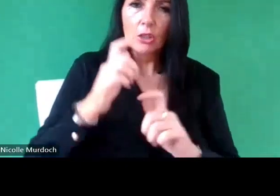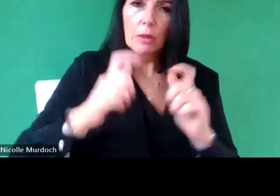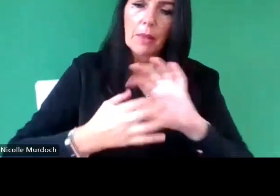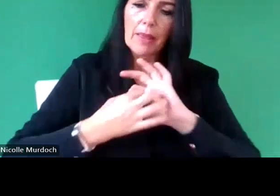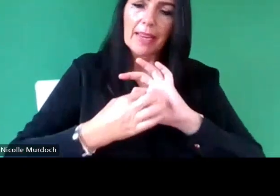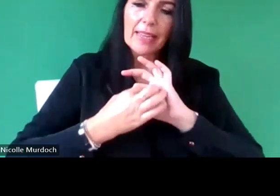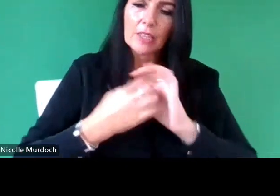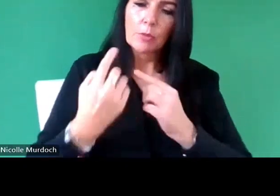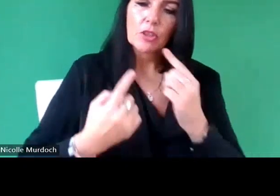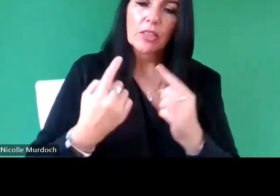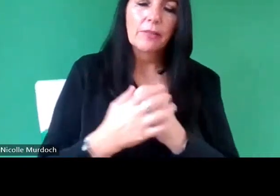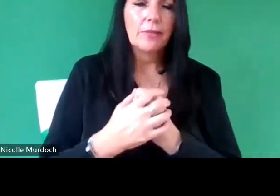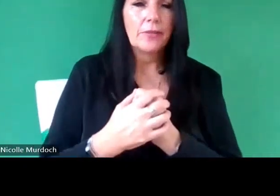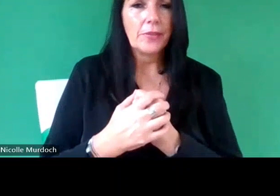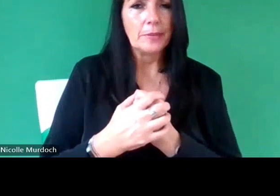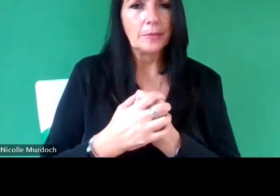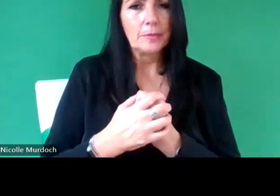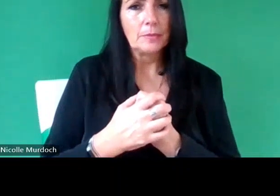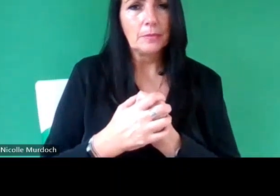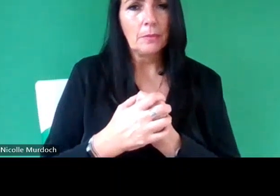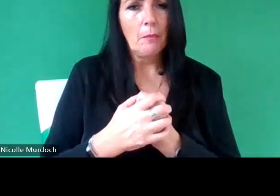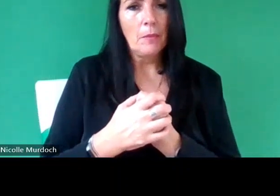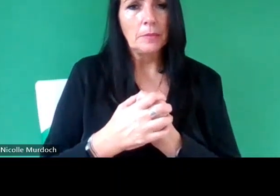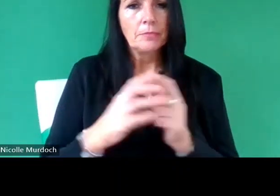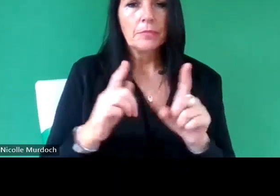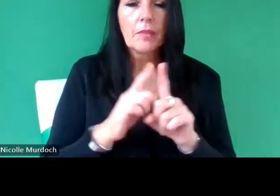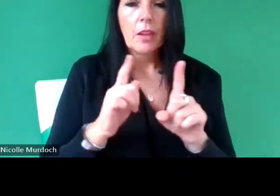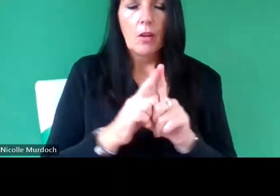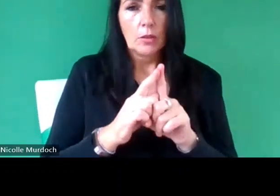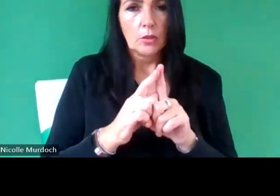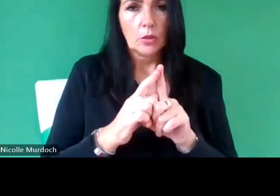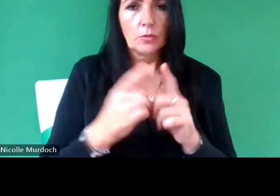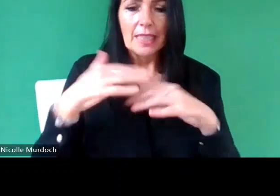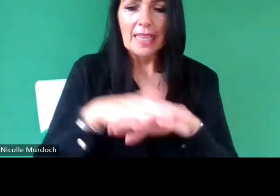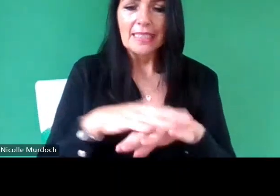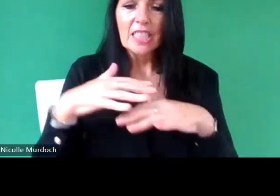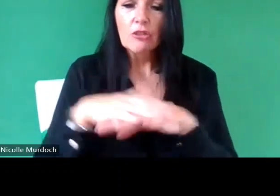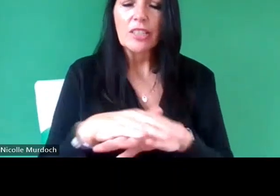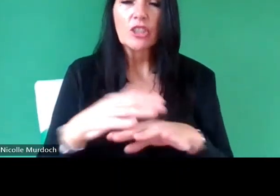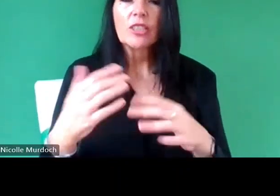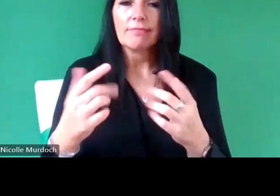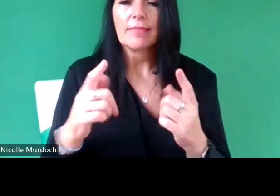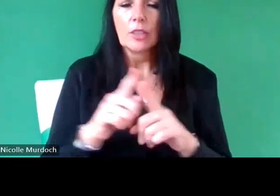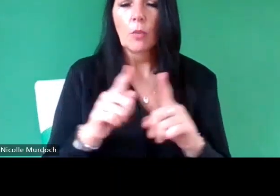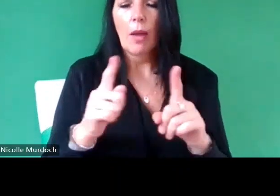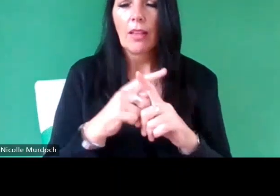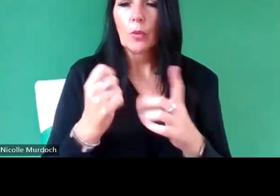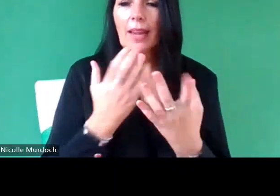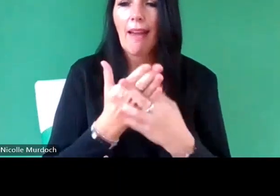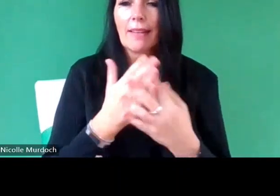services um there's also a number of integration networks that you can access across the country